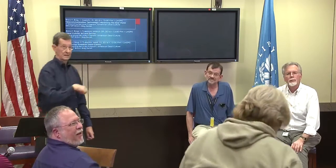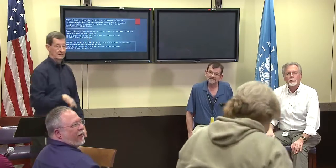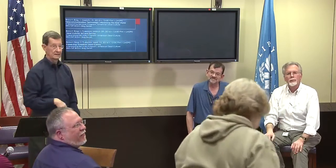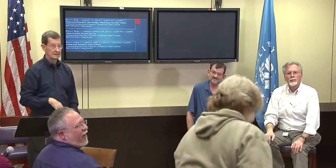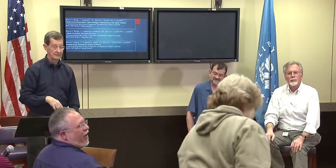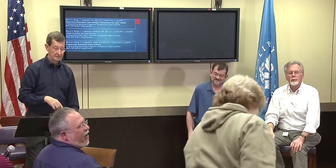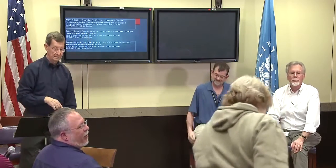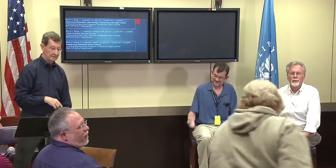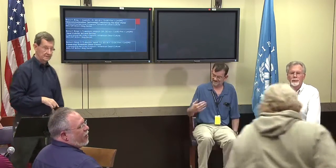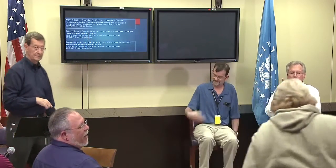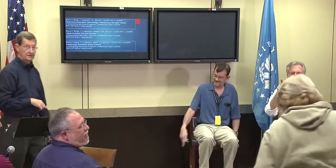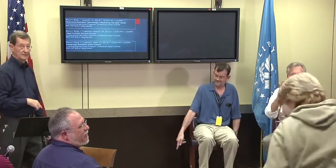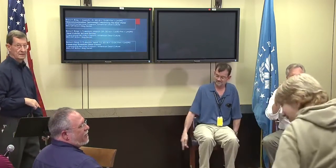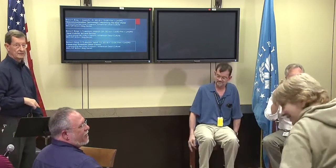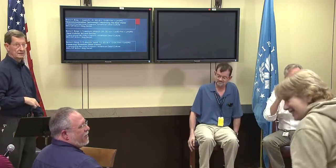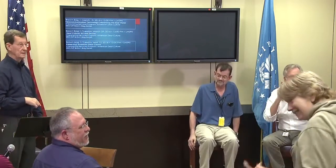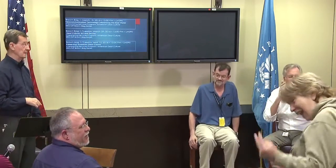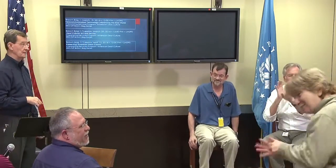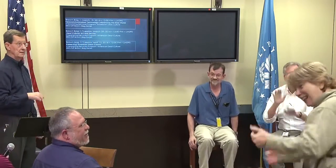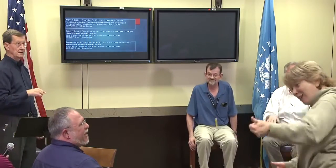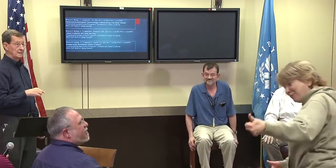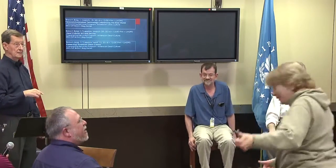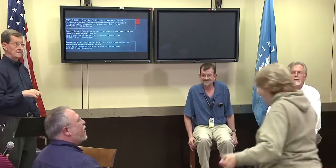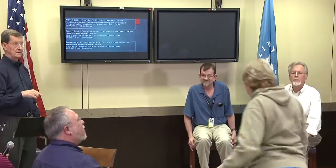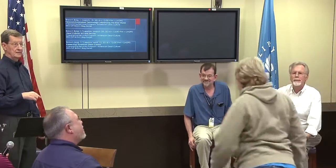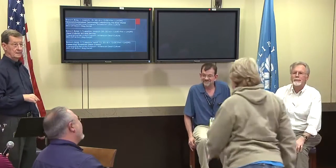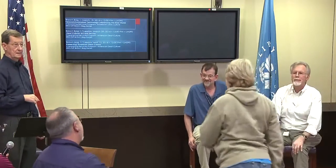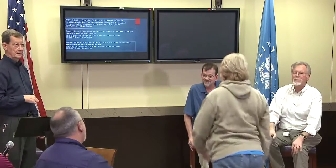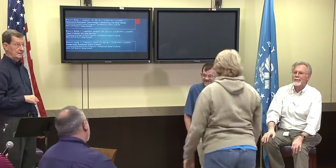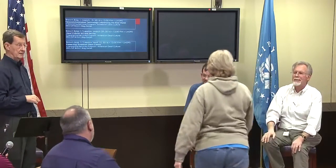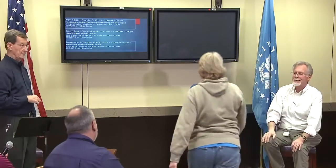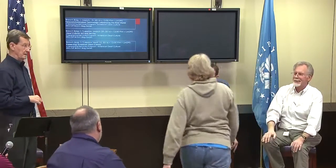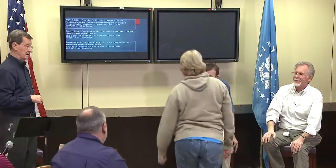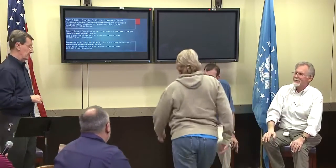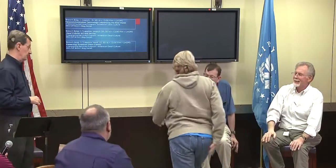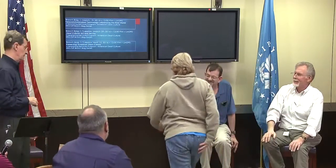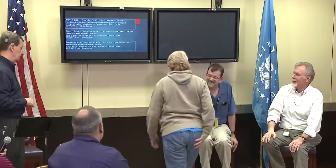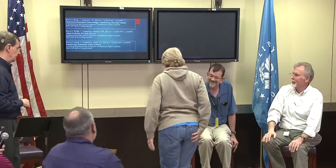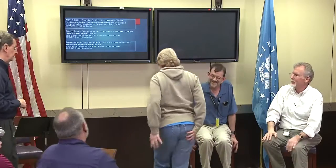Alex Richey: Okay, alright, we'll go back to asking her question directly, so.